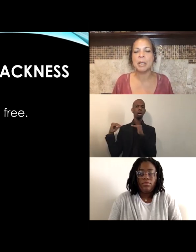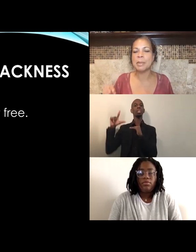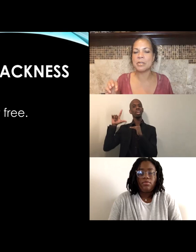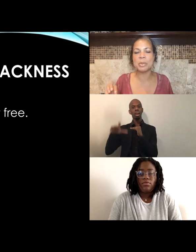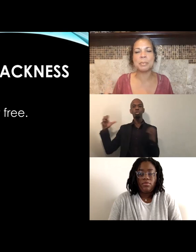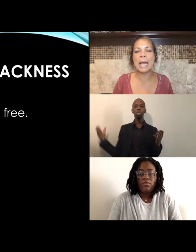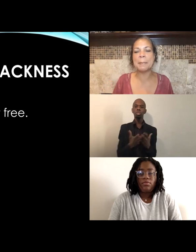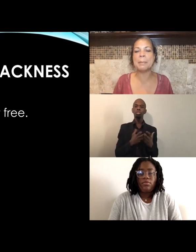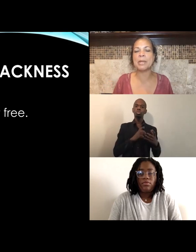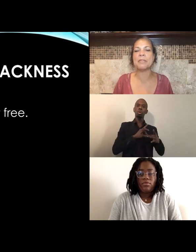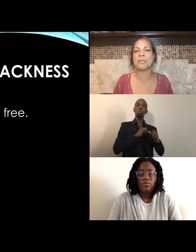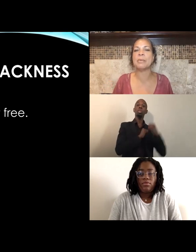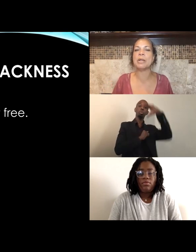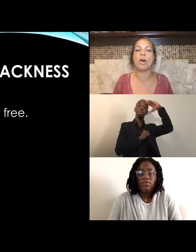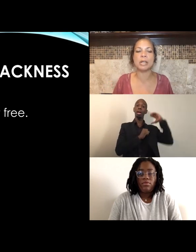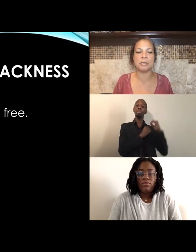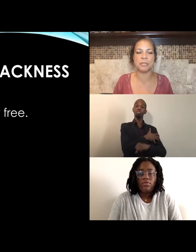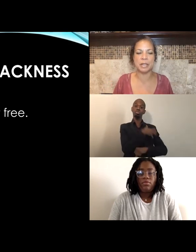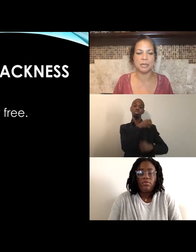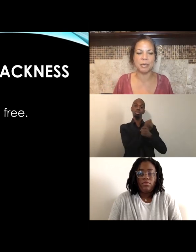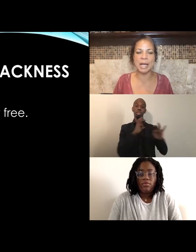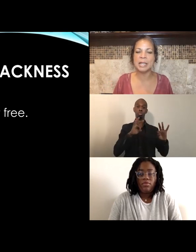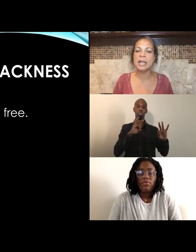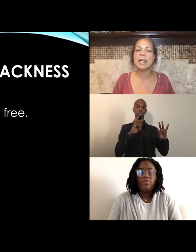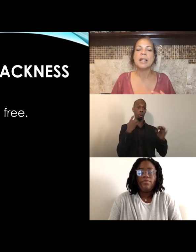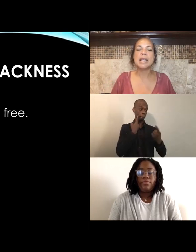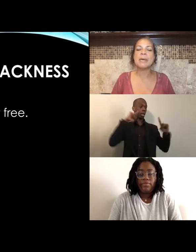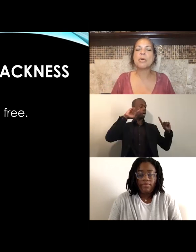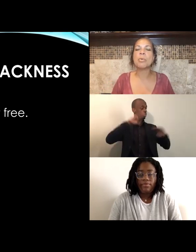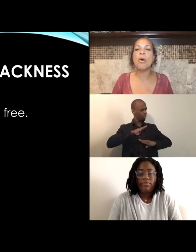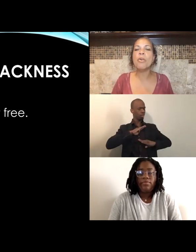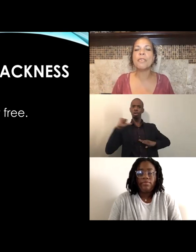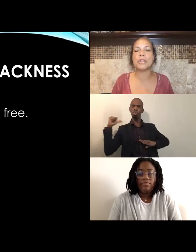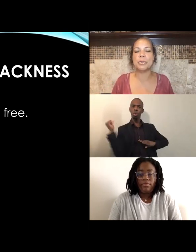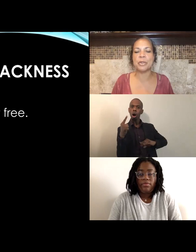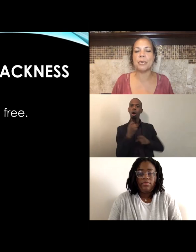because when Black people get free, we all get free, right? There is a role for you though,